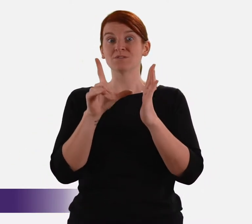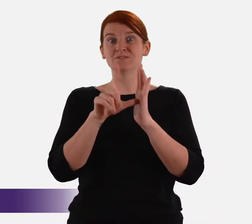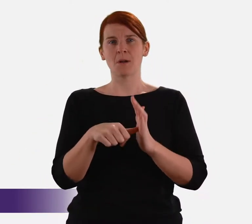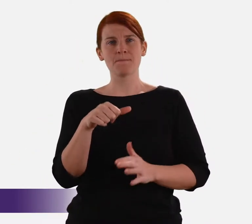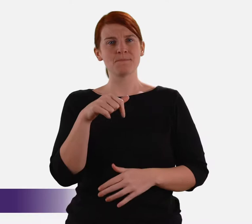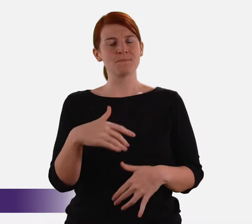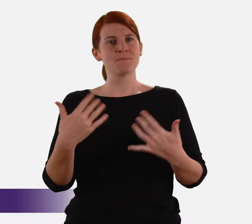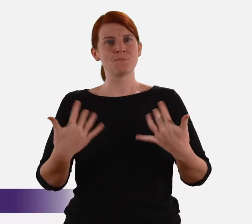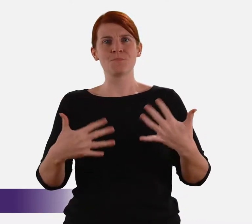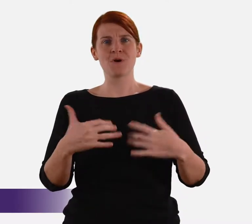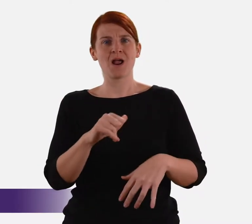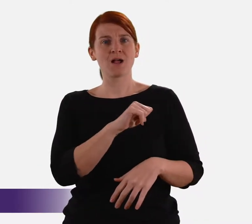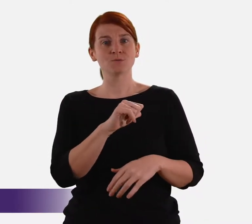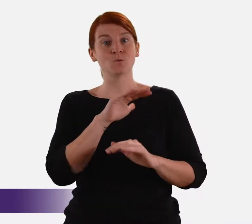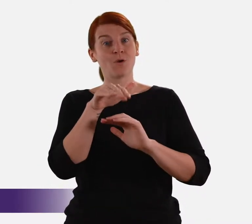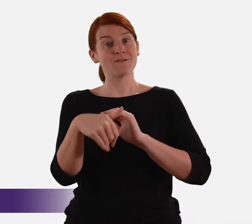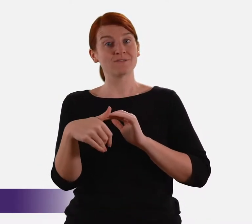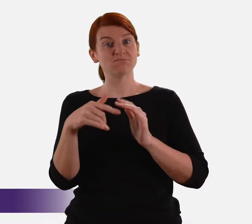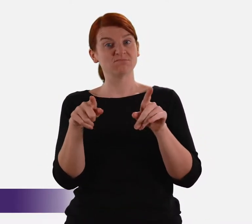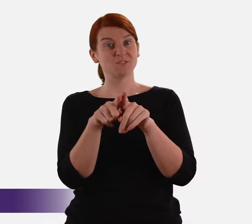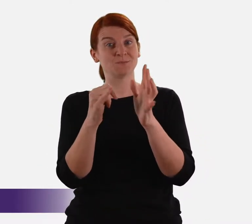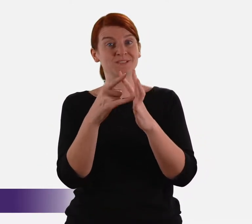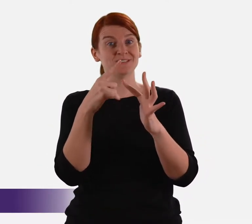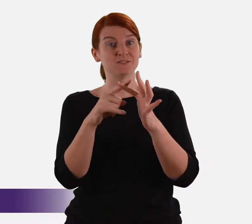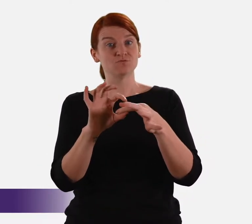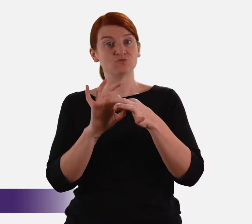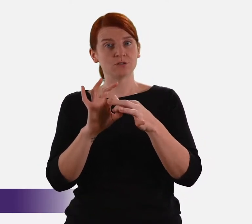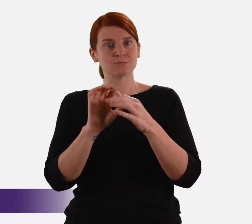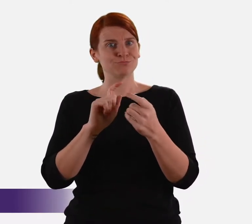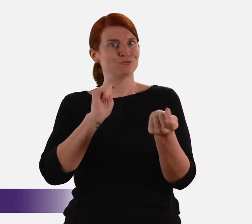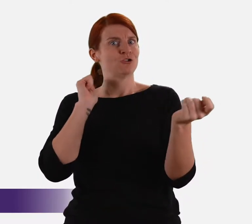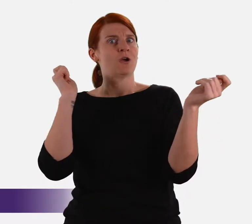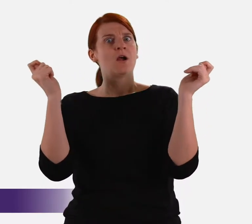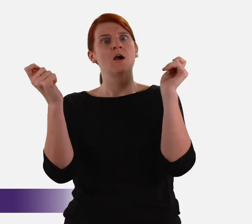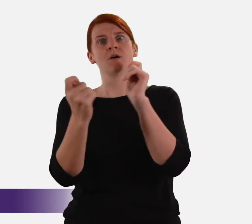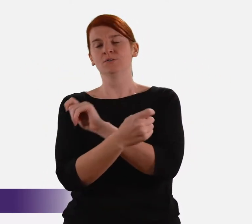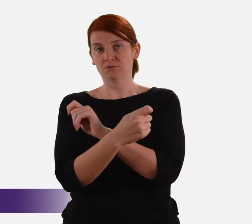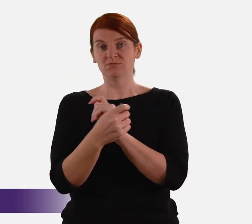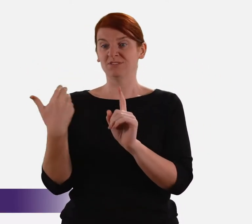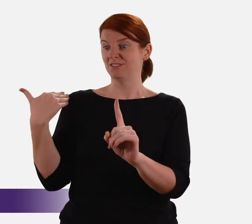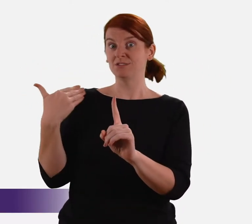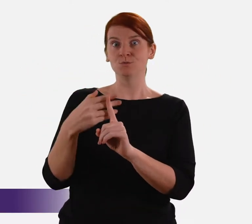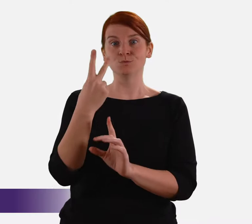Over a relatively short period of time attitudes toward same sex relationships changed